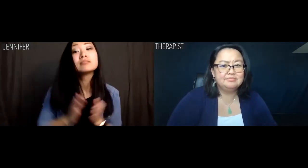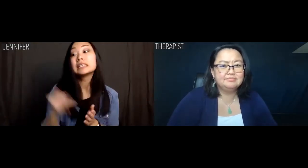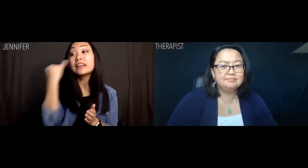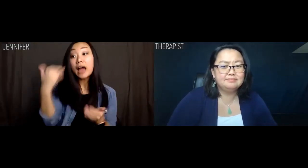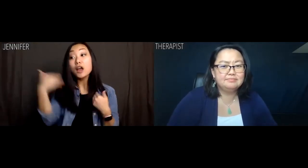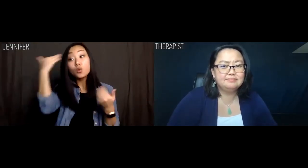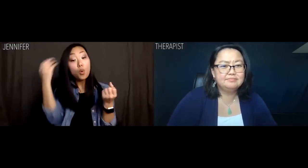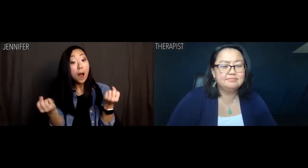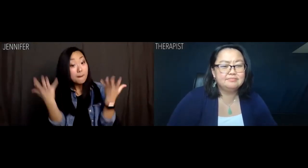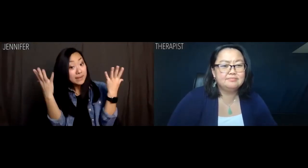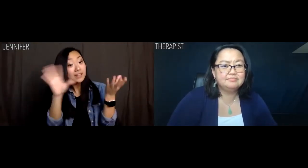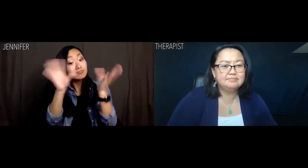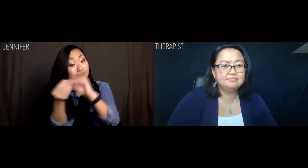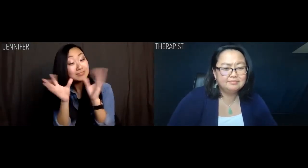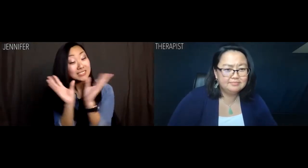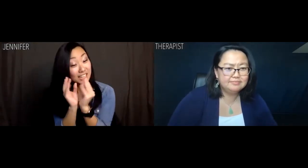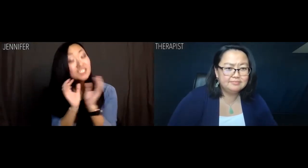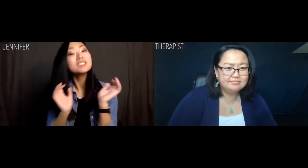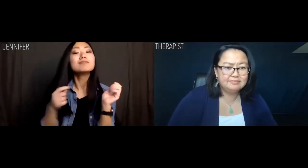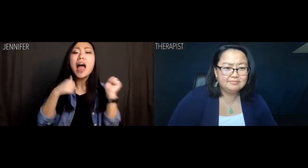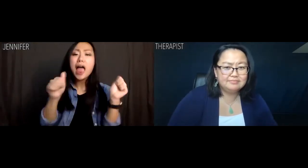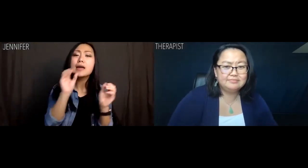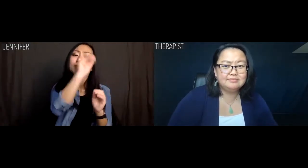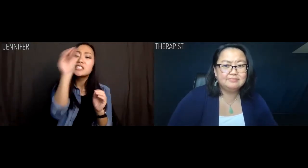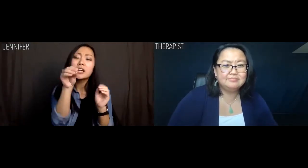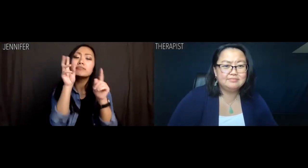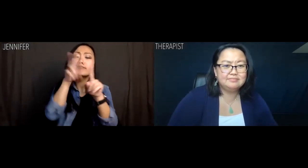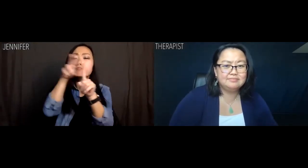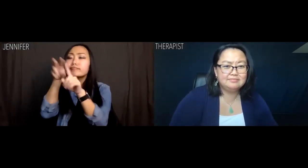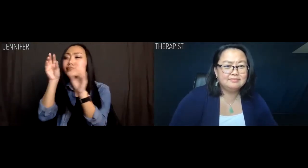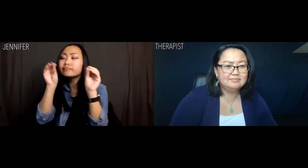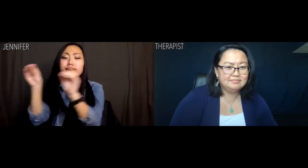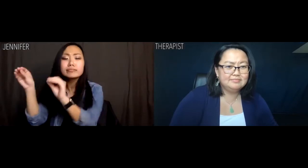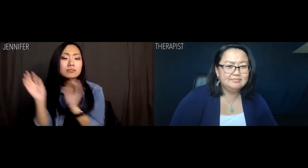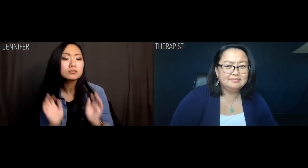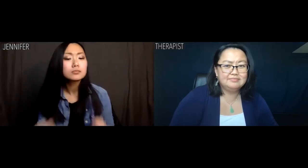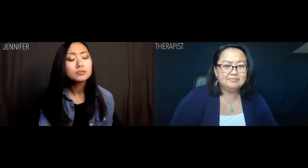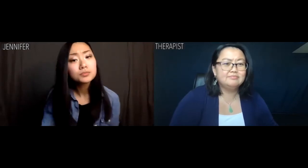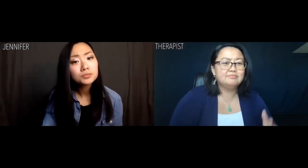If I know how many sessions in total, I can think about what percentage per session I'm opening up.